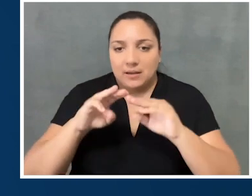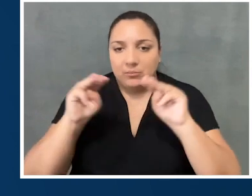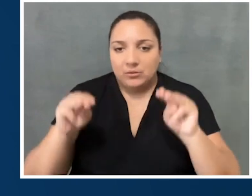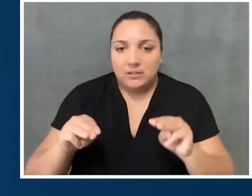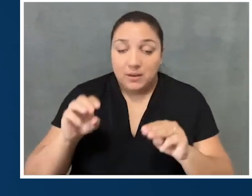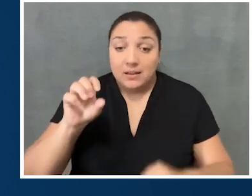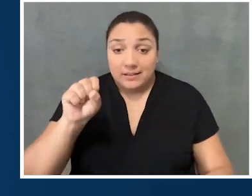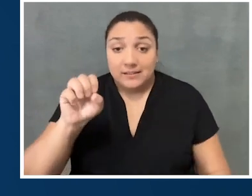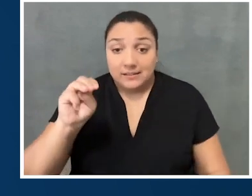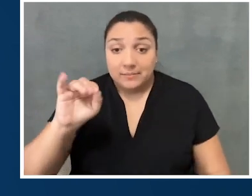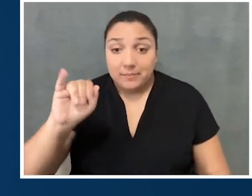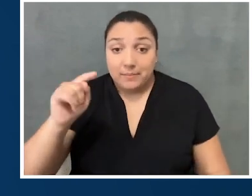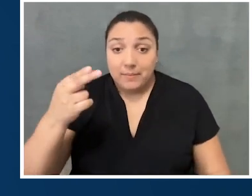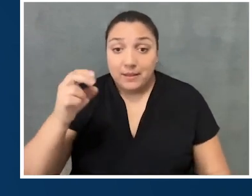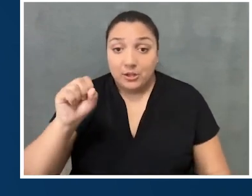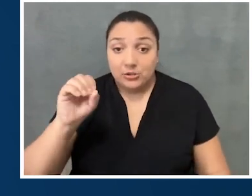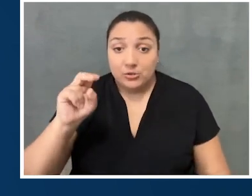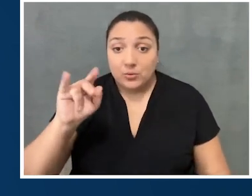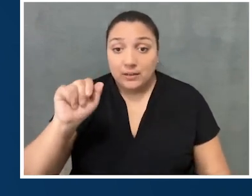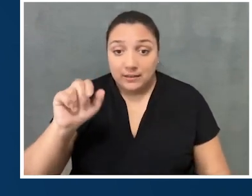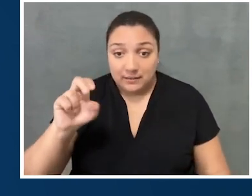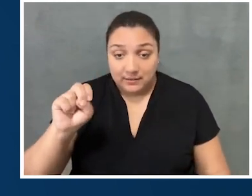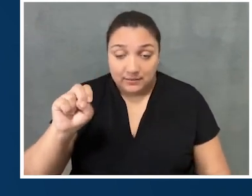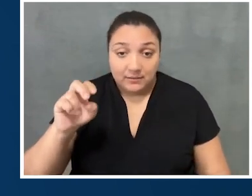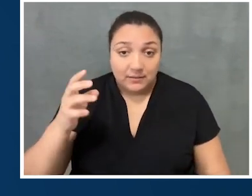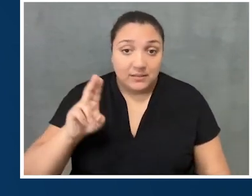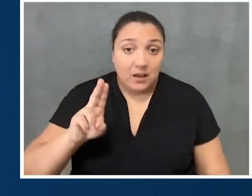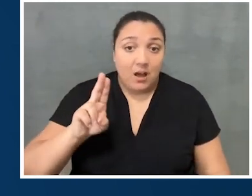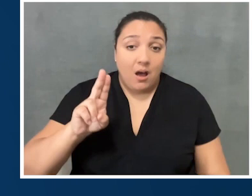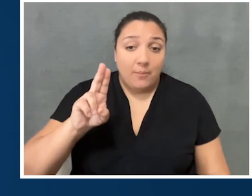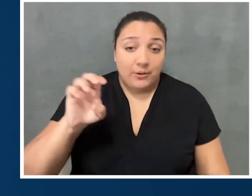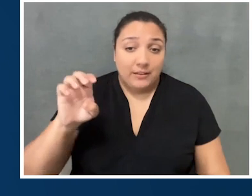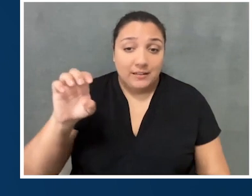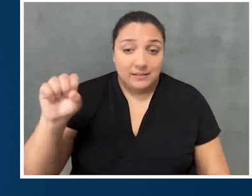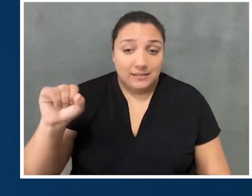which is a museum on the upper east side of New York City, one of the only Smithsonians in the city.